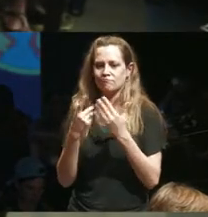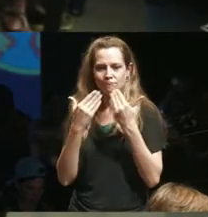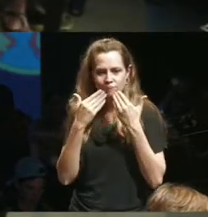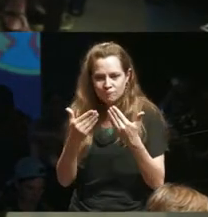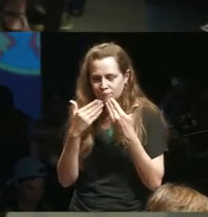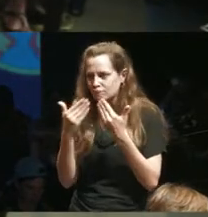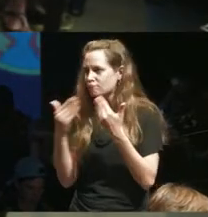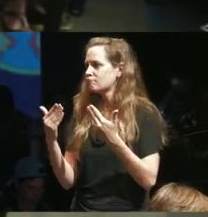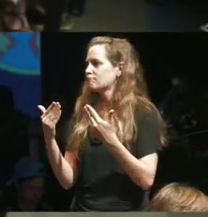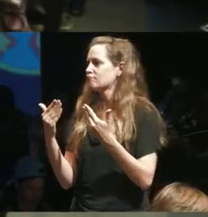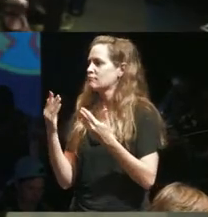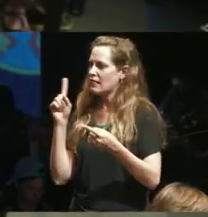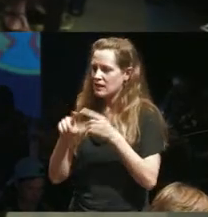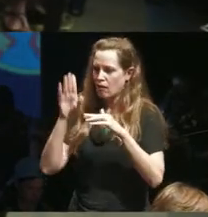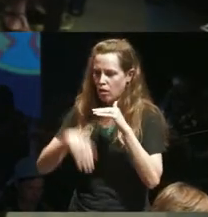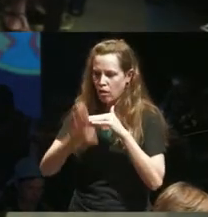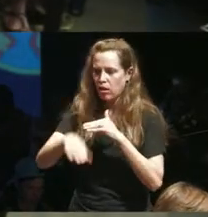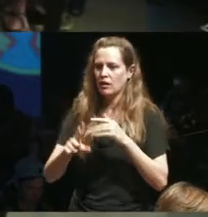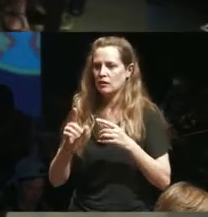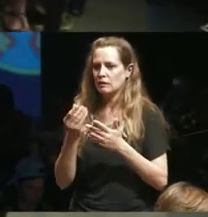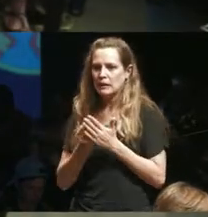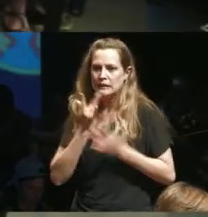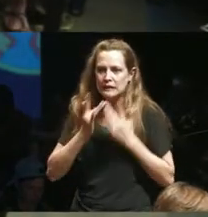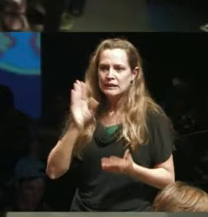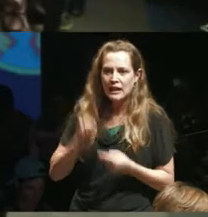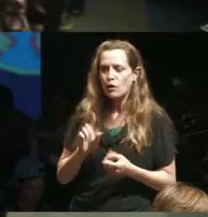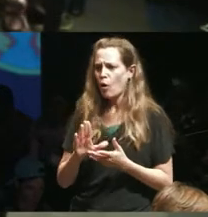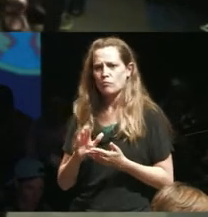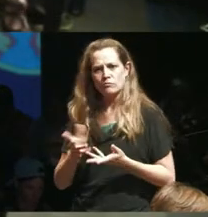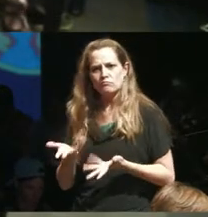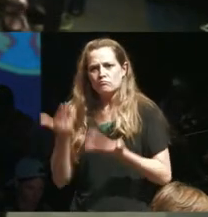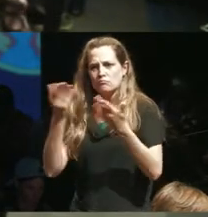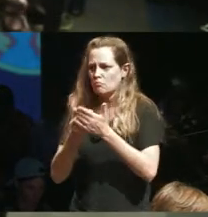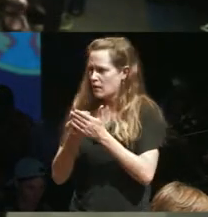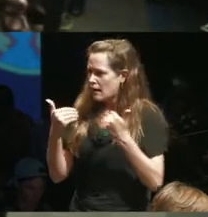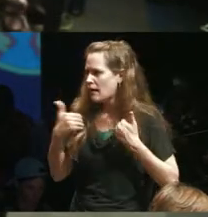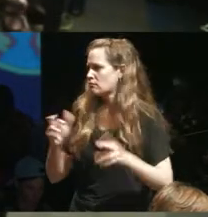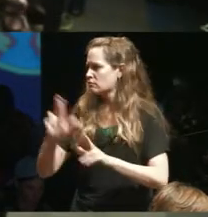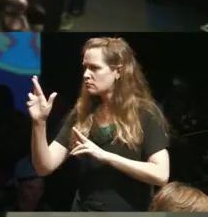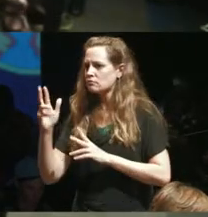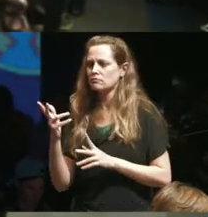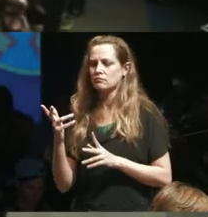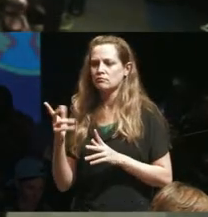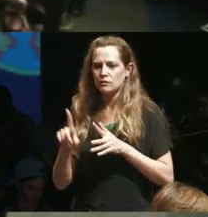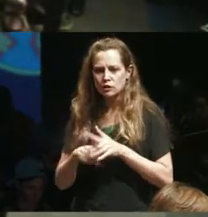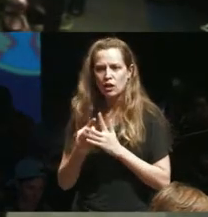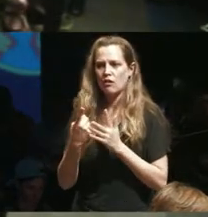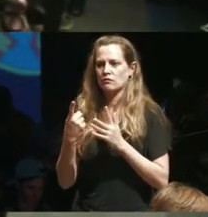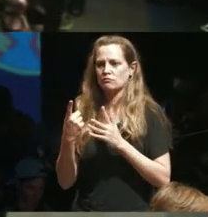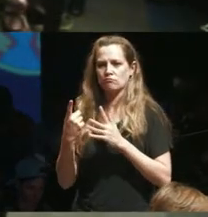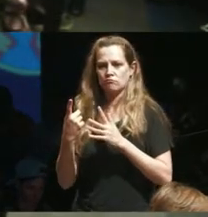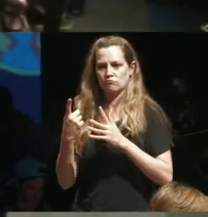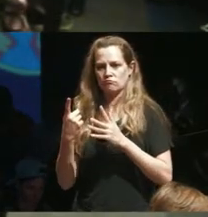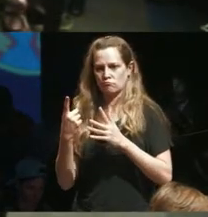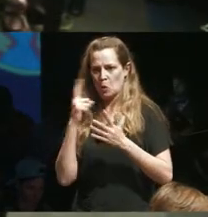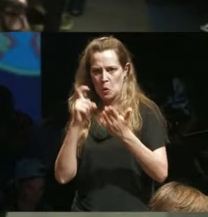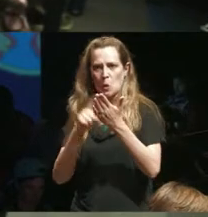precarious less scarce and I begin to promote these dynamic and exciting